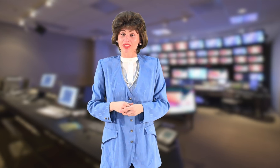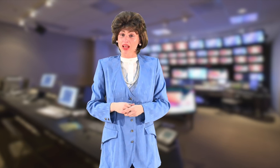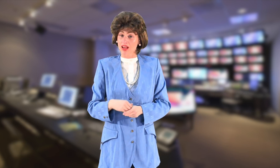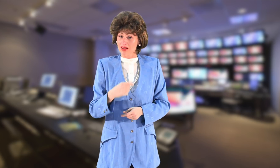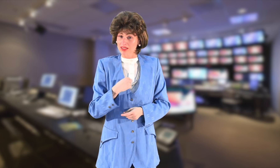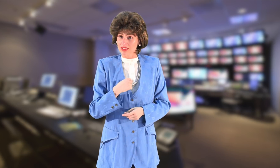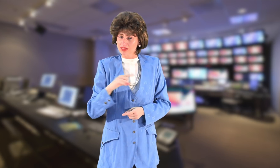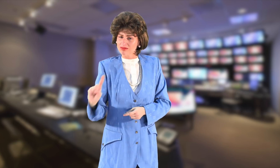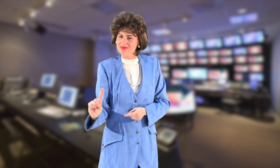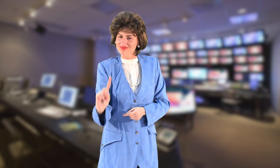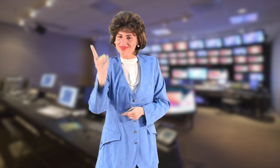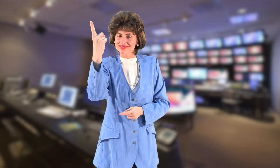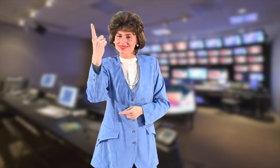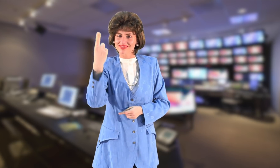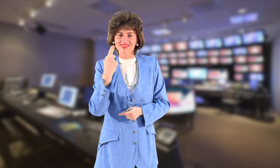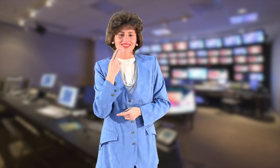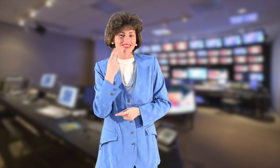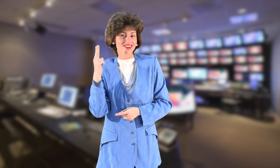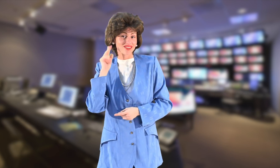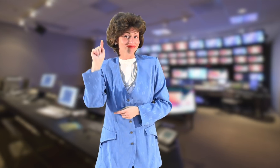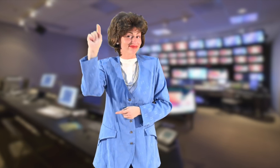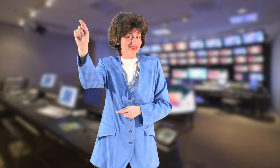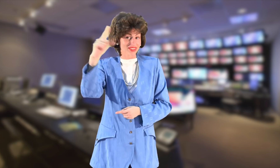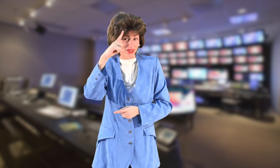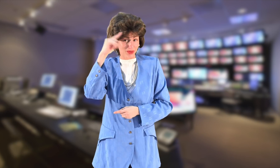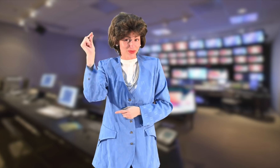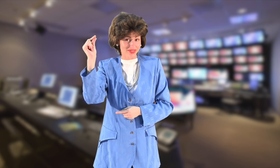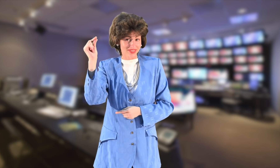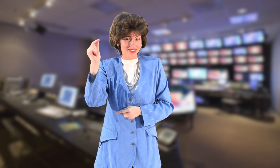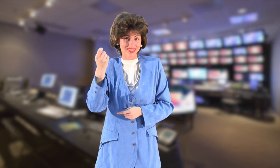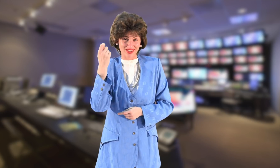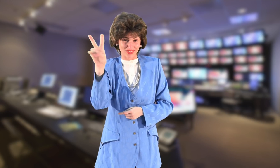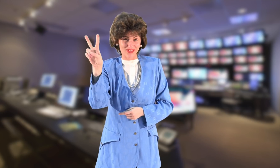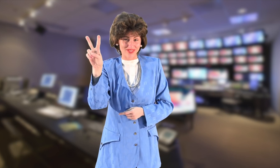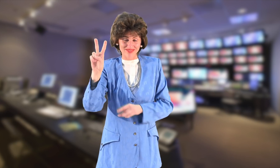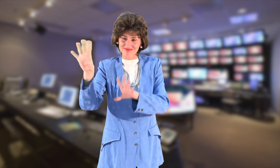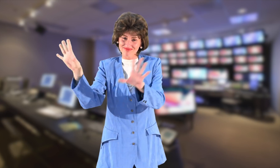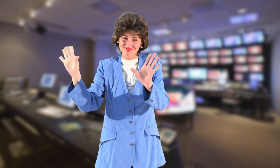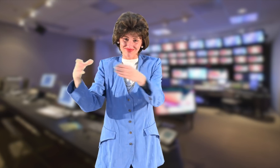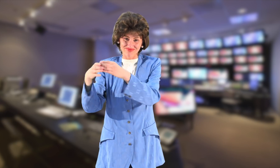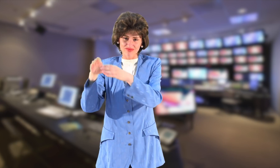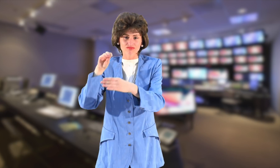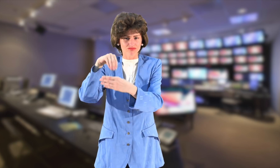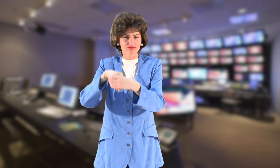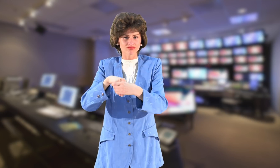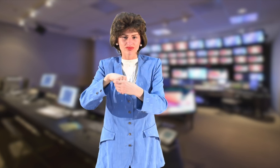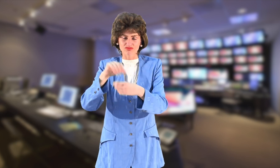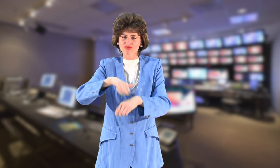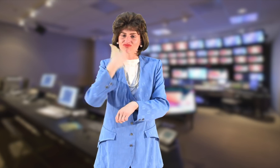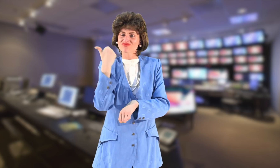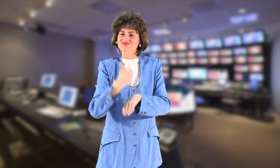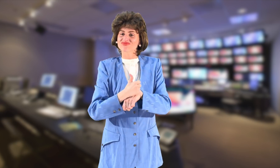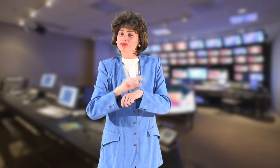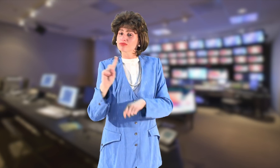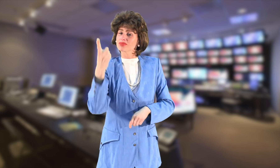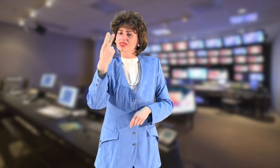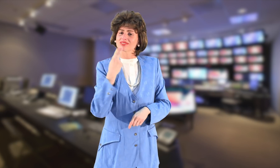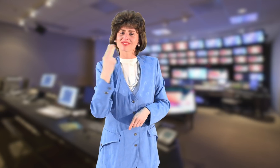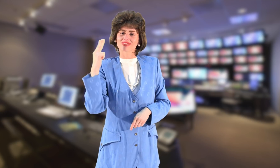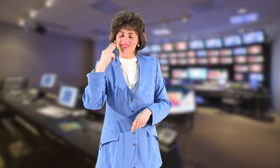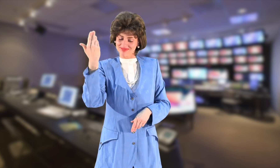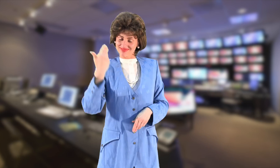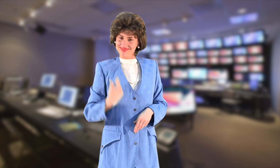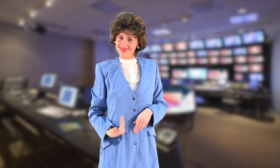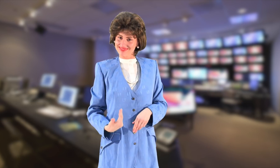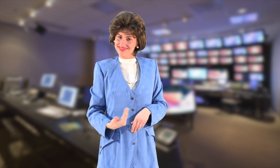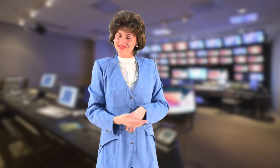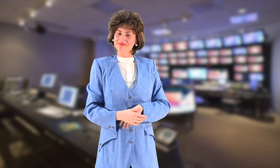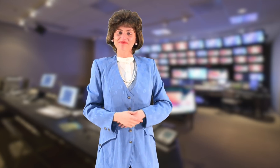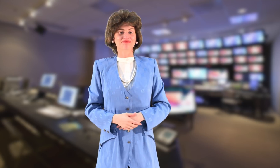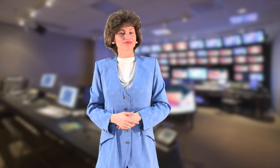I became the first deaf producer in the Gallaudet TV Department.